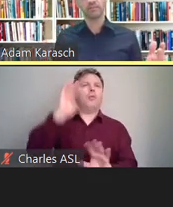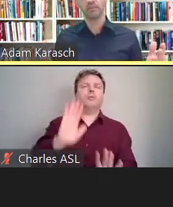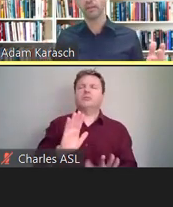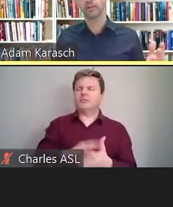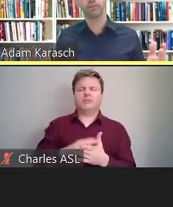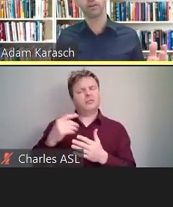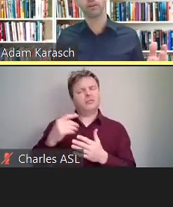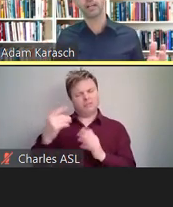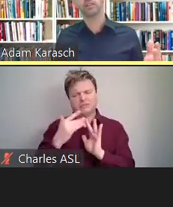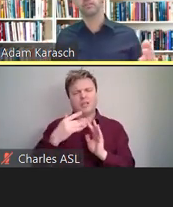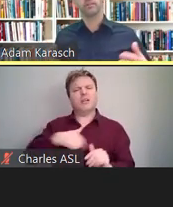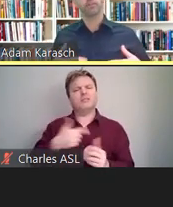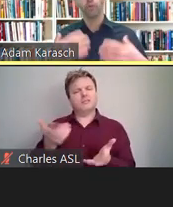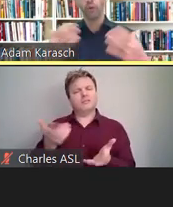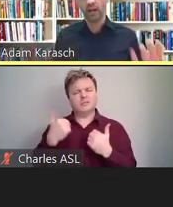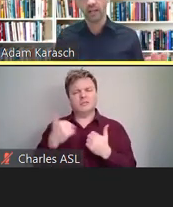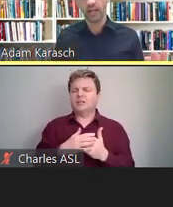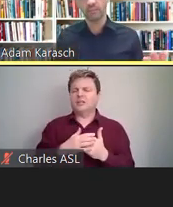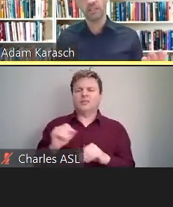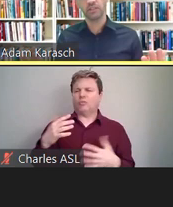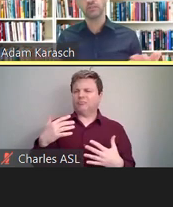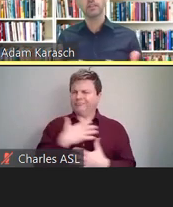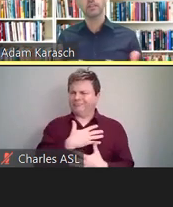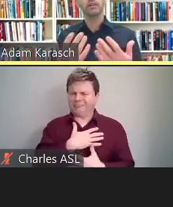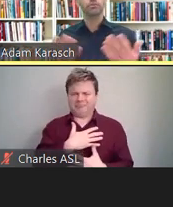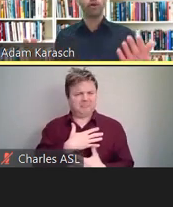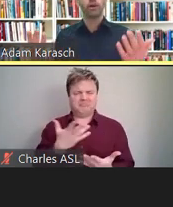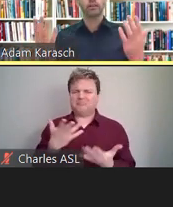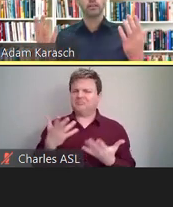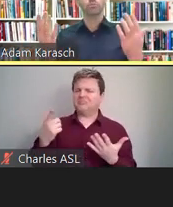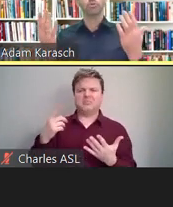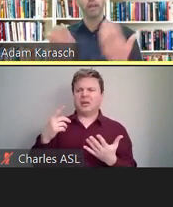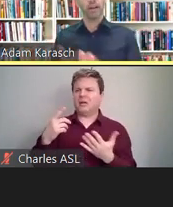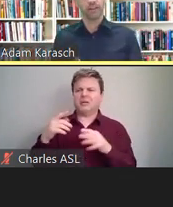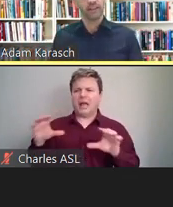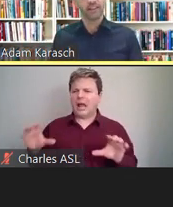about your interactions that require accommodations if you are prepared.